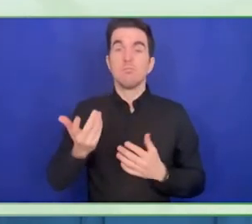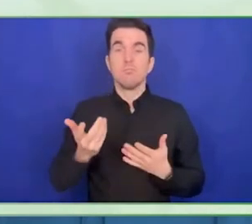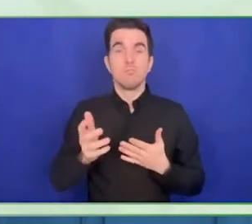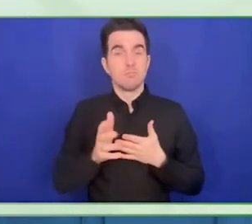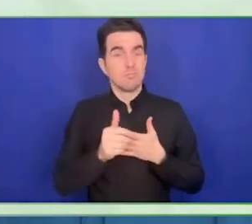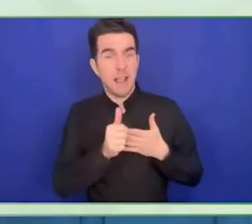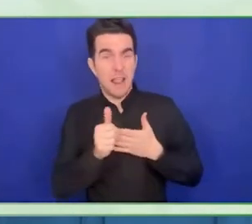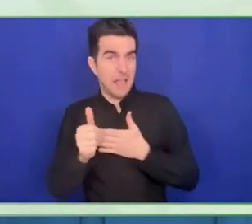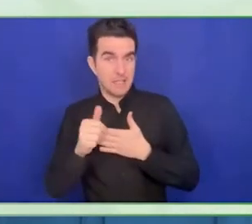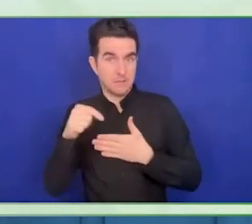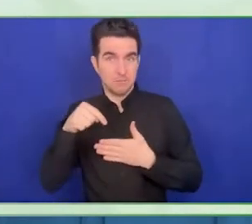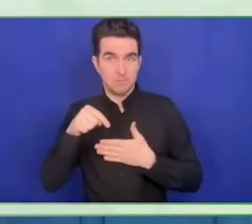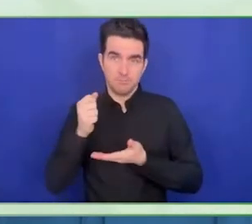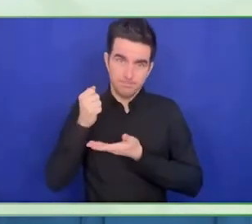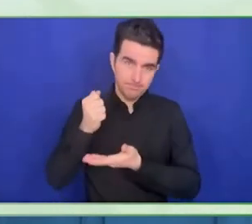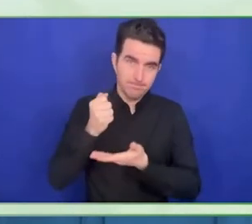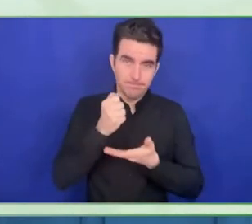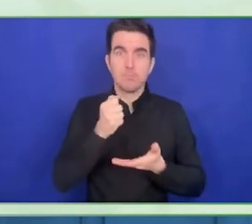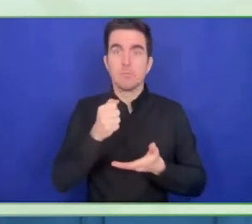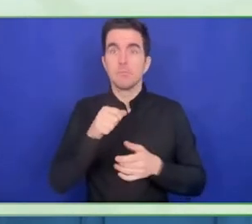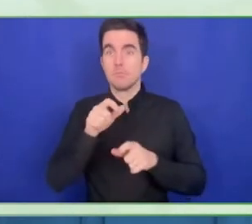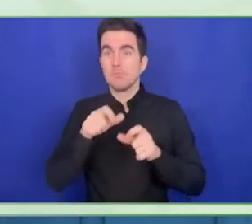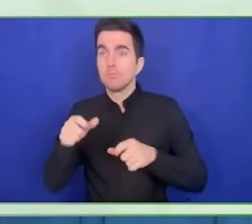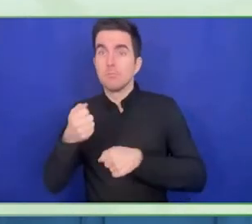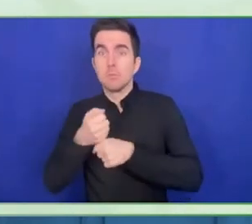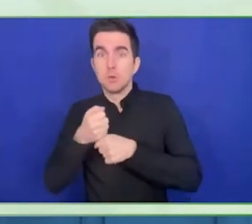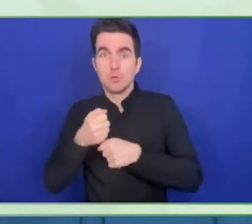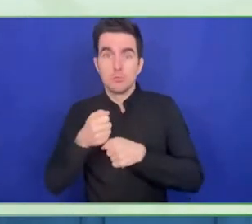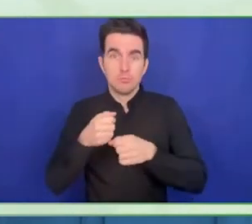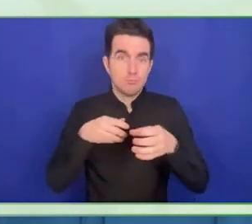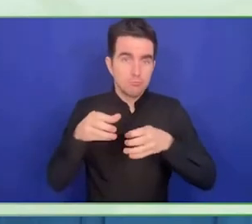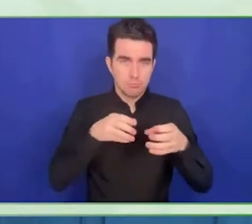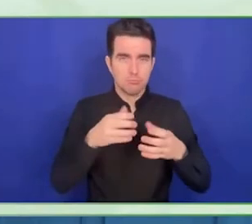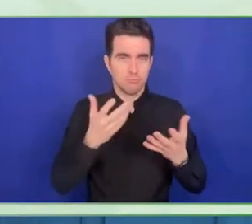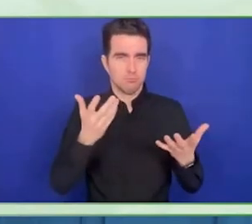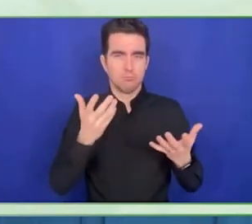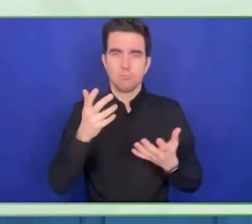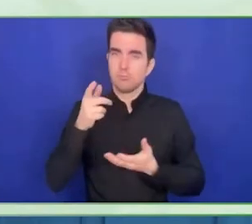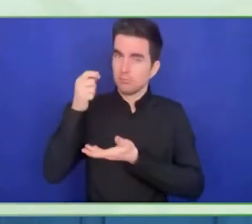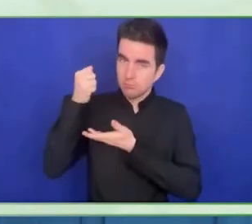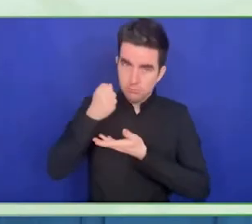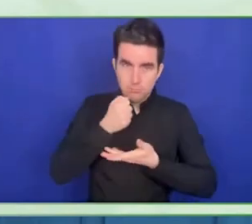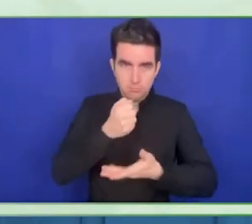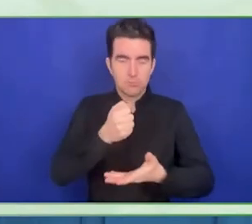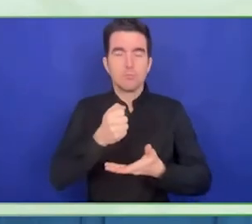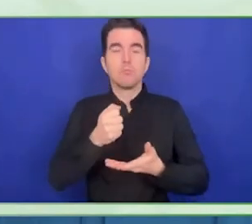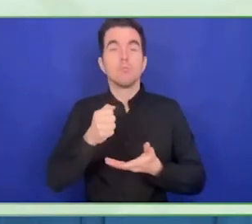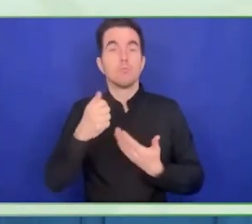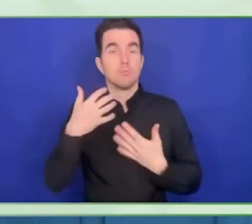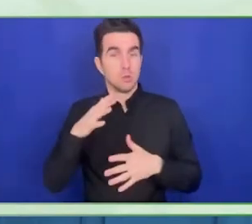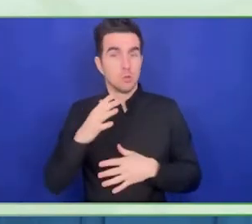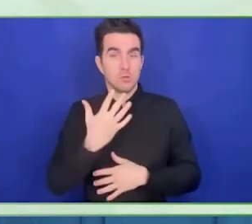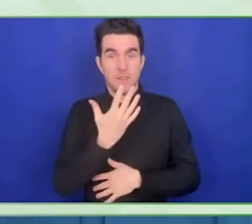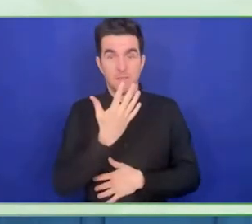Through these projects, we hope to create changes in culture and workplace attitudes, to increase employment.